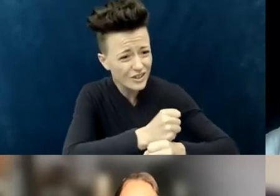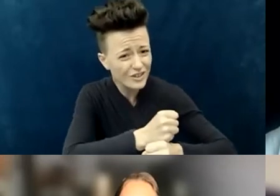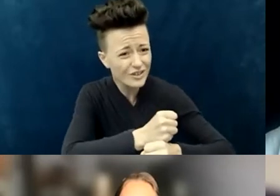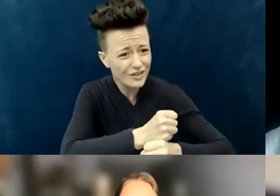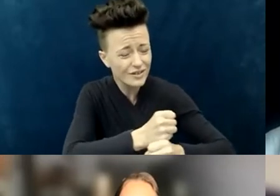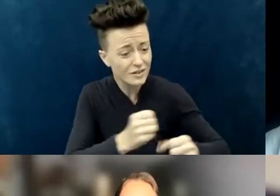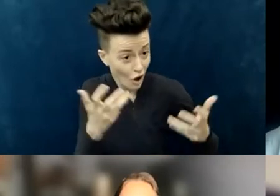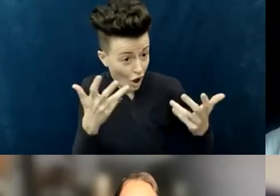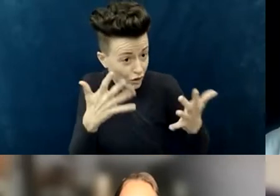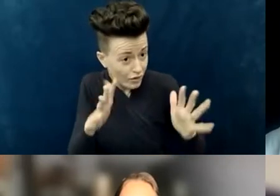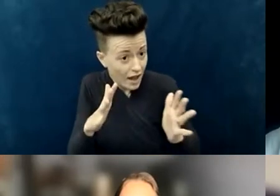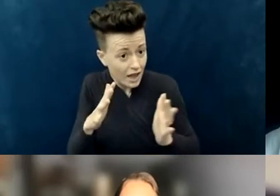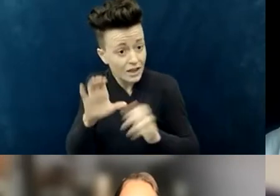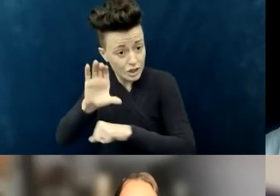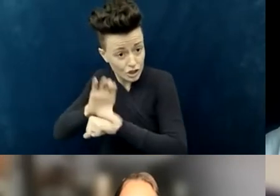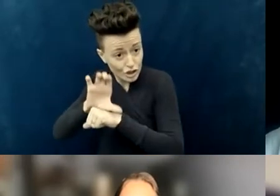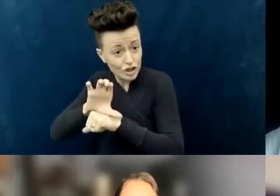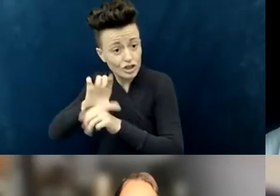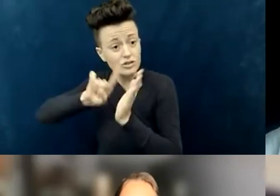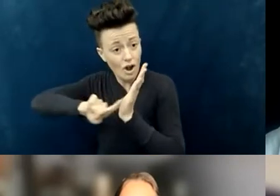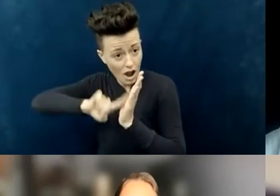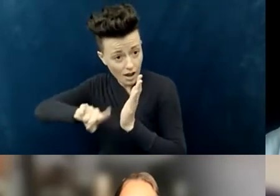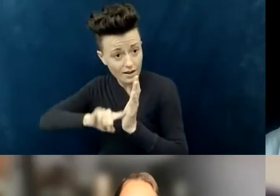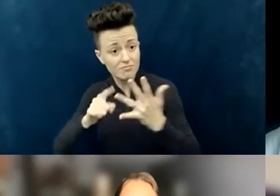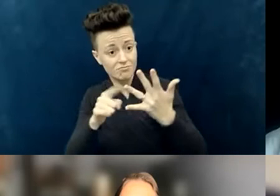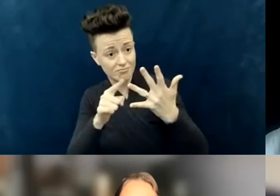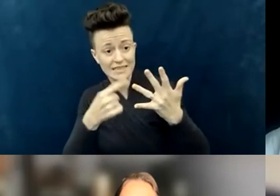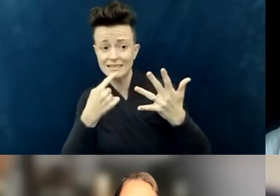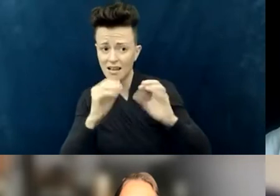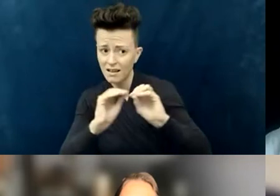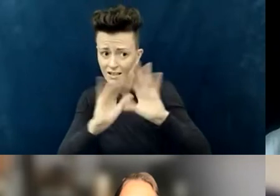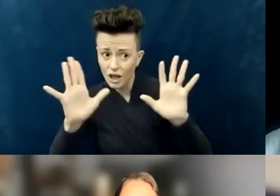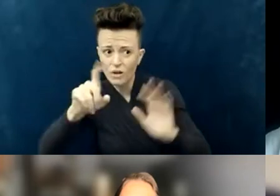and had identified that as one of the needs, so at the congregational meeting,